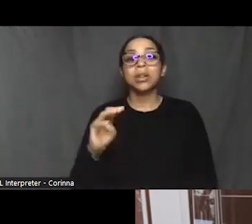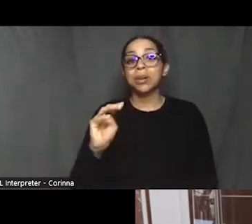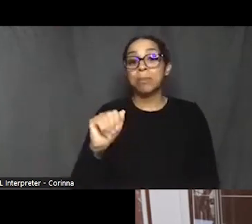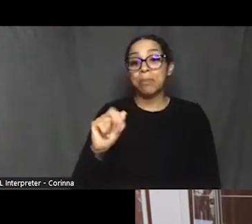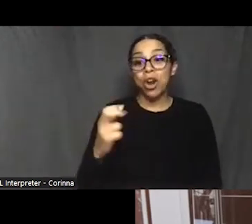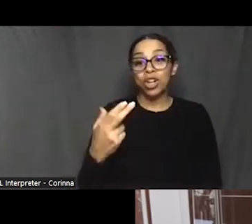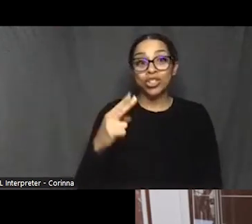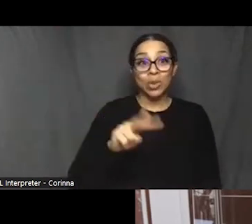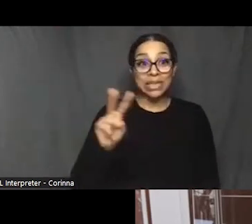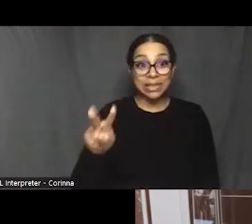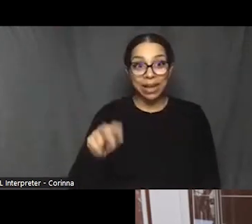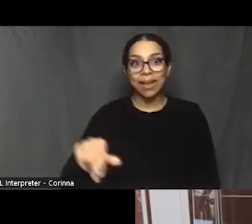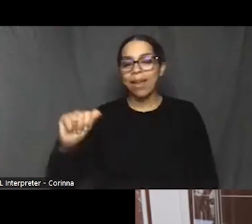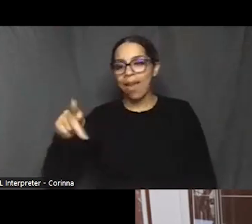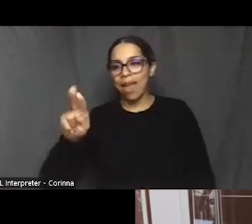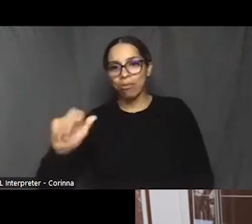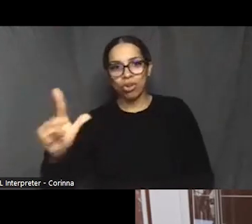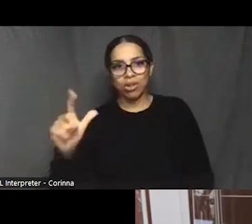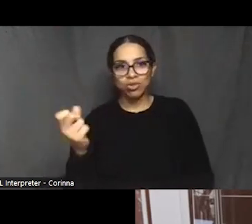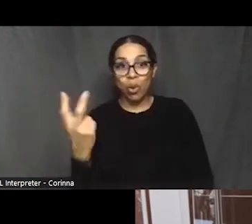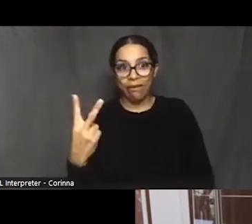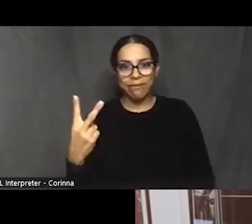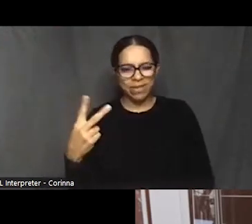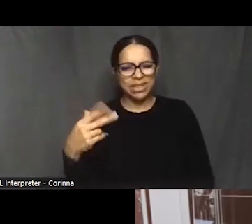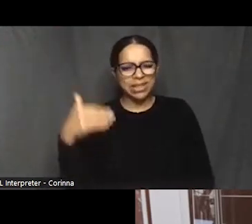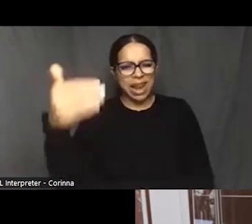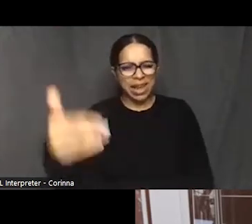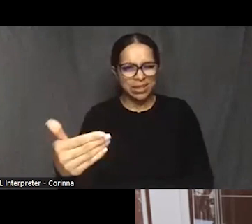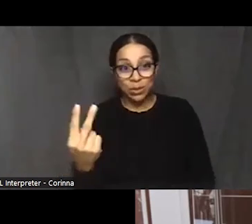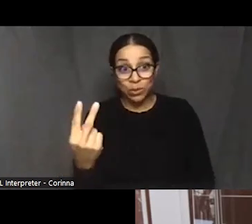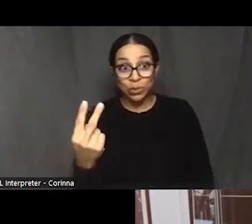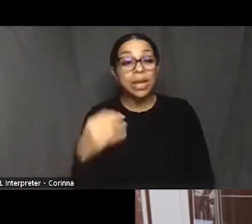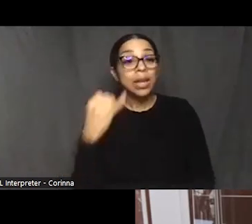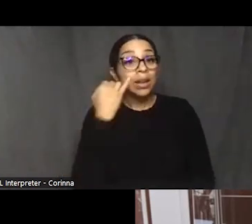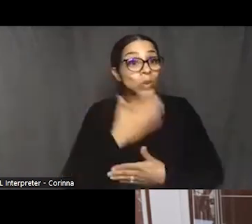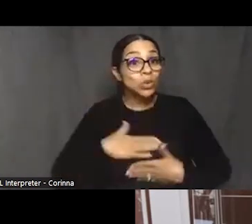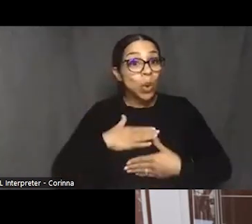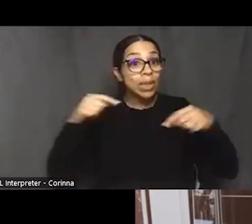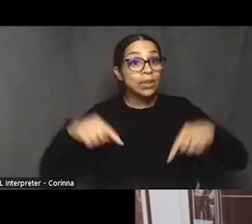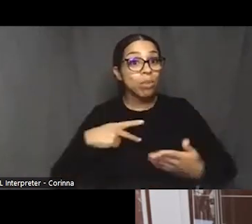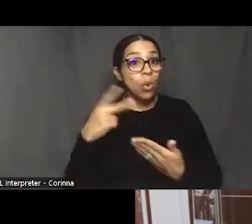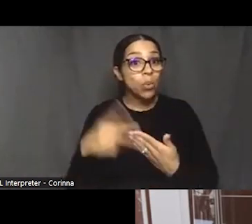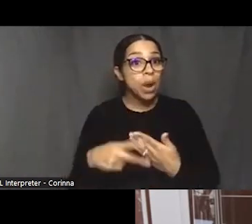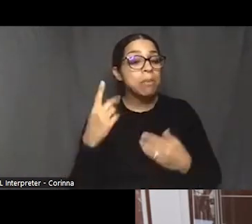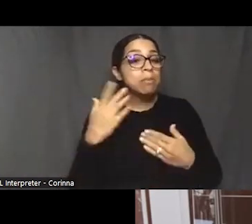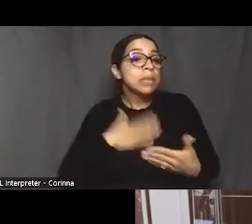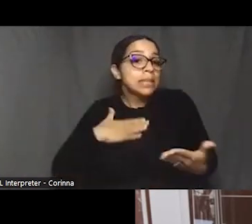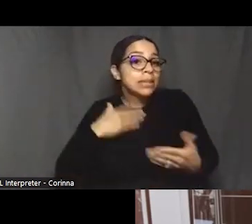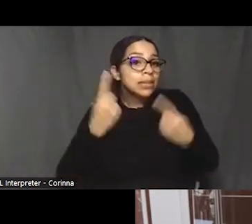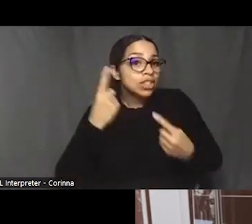and if you enjoyed this program, please consider making a donation to the Baltimore National Heritage Area